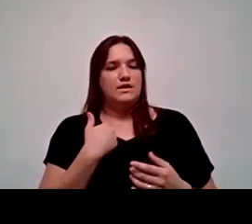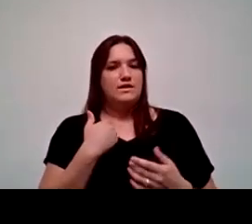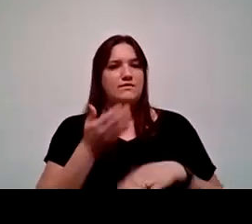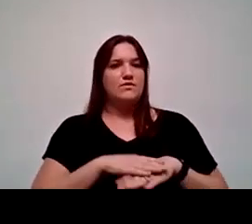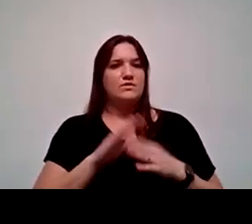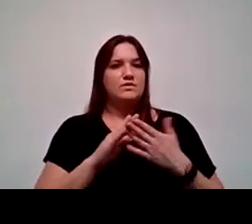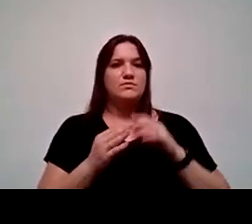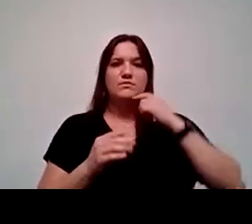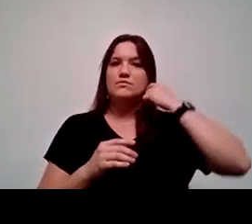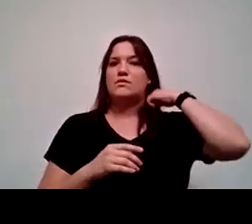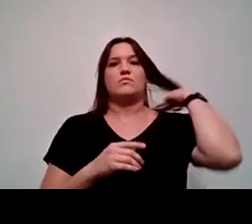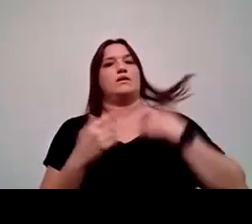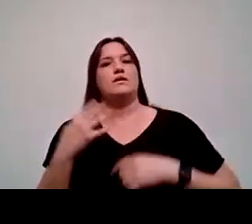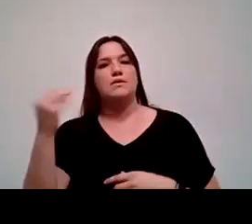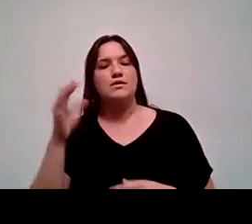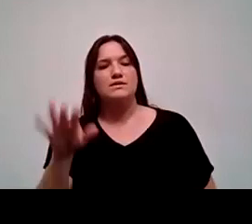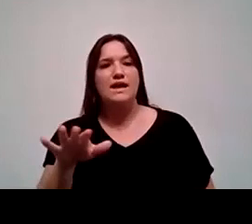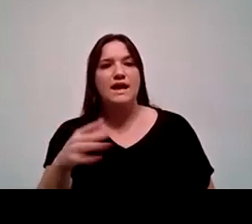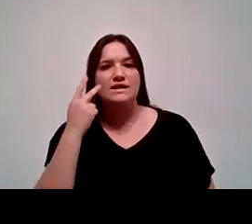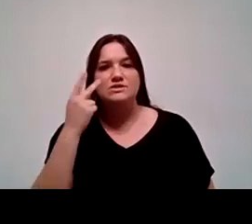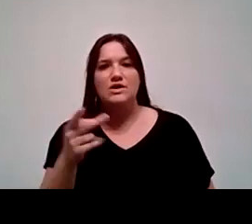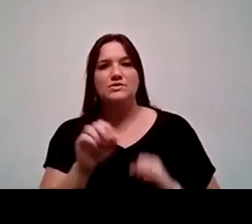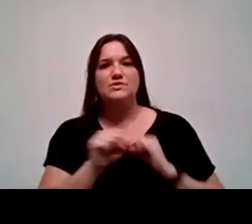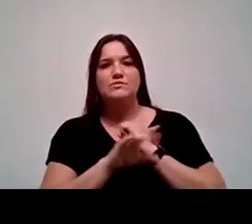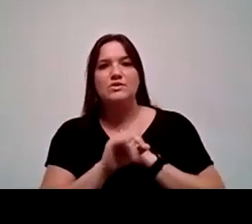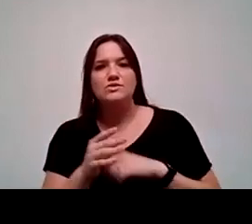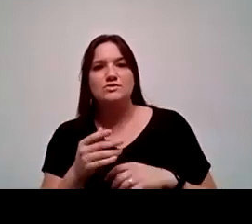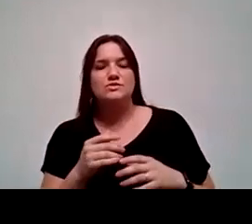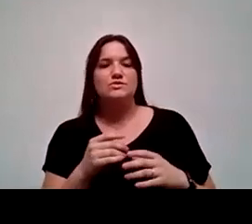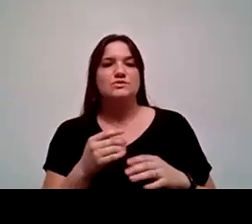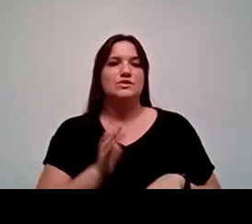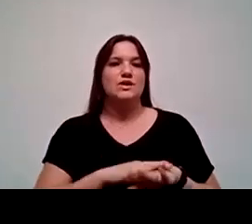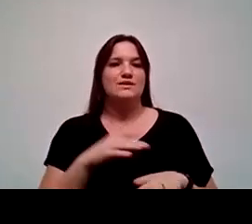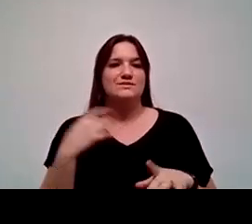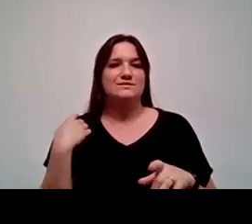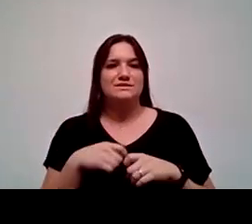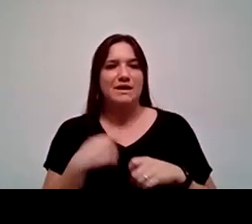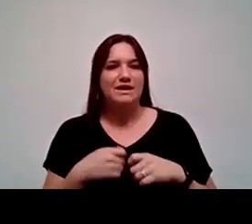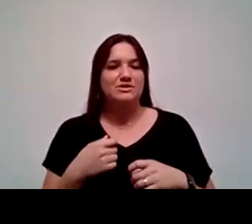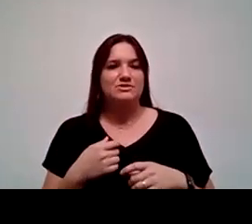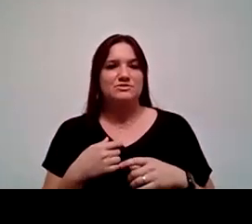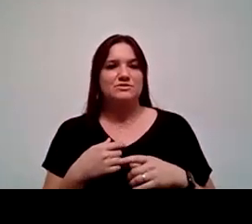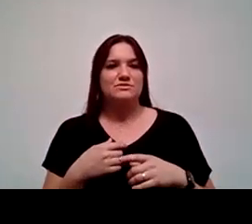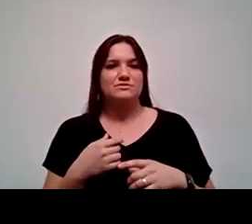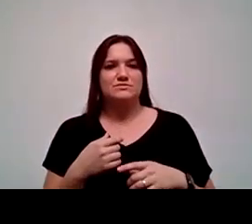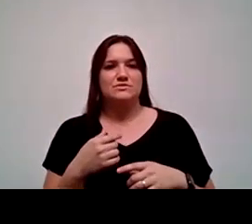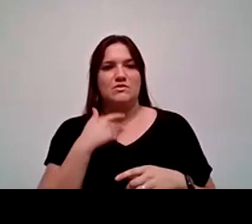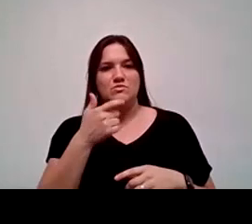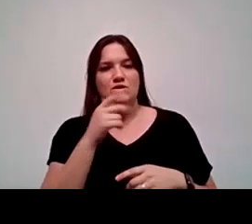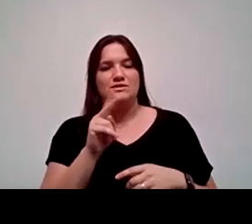But when I'm out, people telling me hey, I saw your commercial on Spanish while I was watching the news and you know, I didn't know